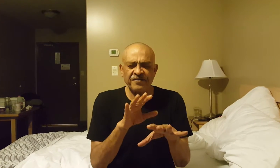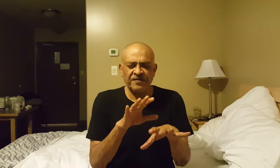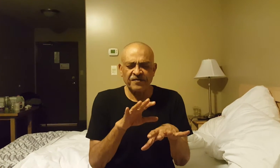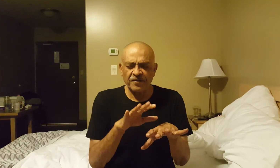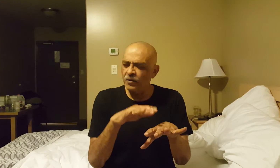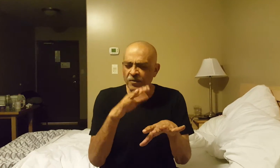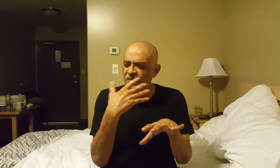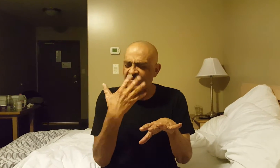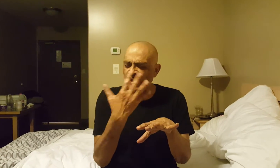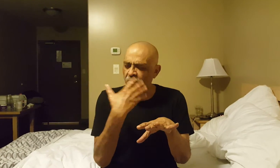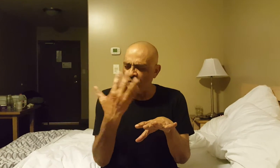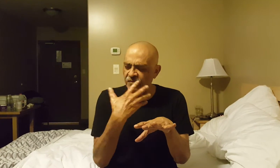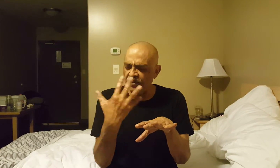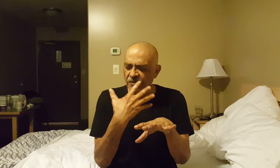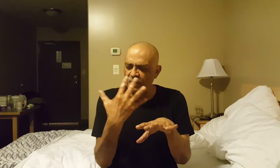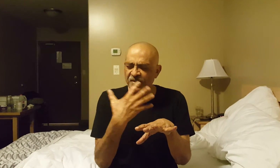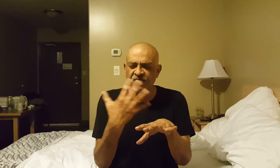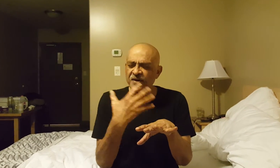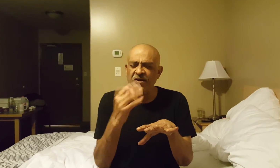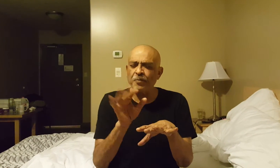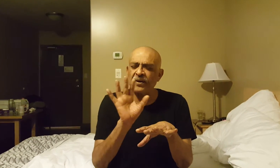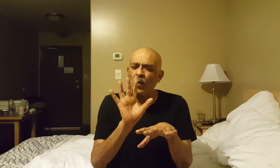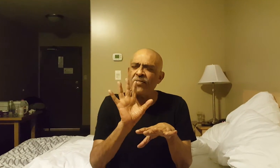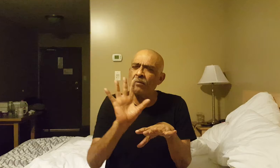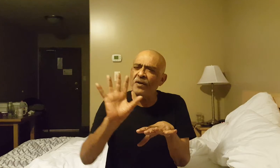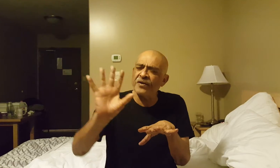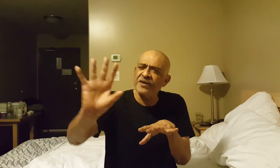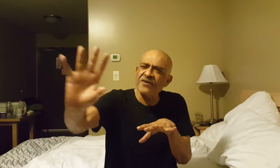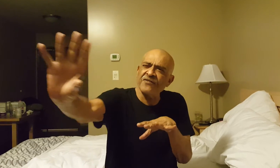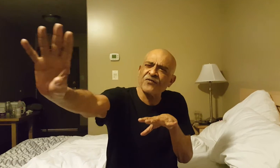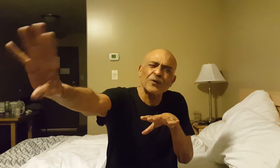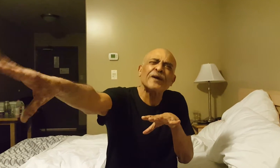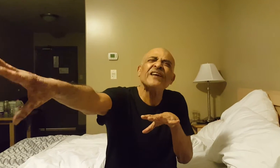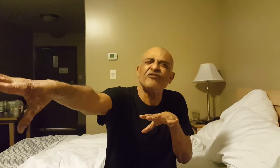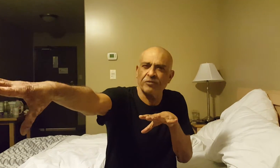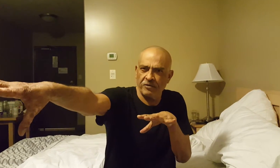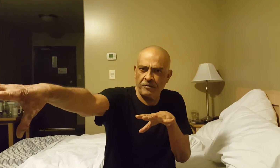is concerned the child knows the mother's right here, but when the mother leaves for the kitchen